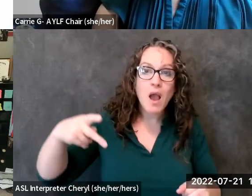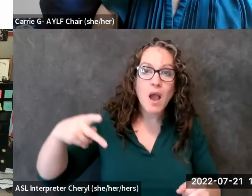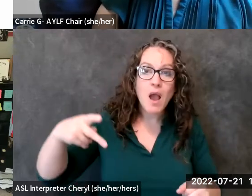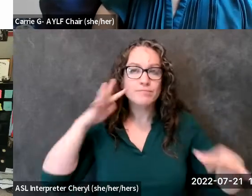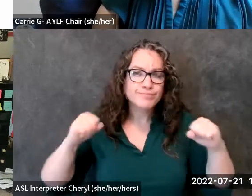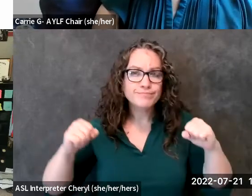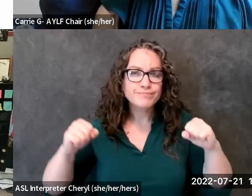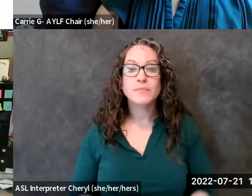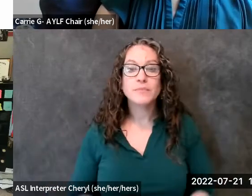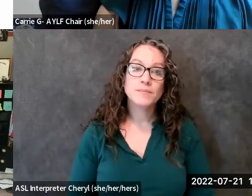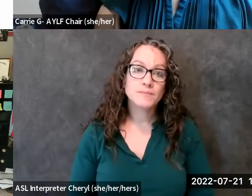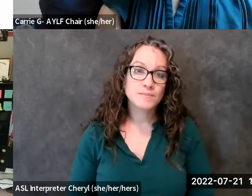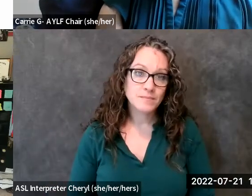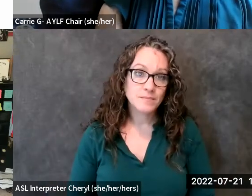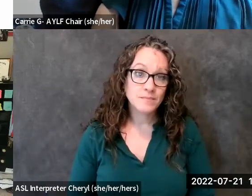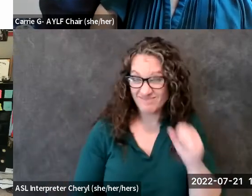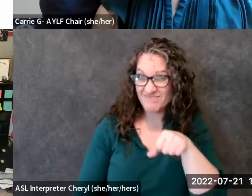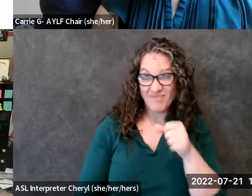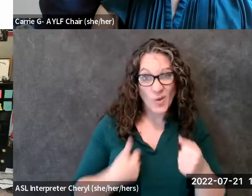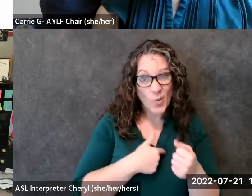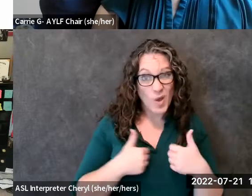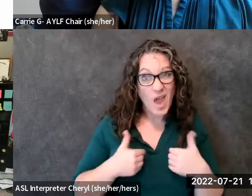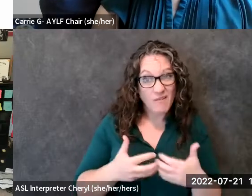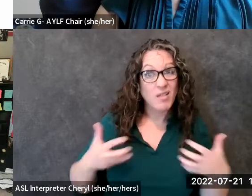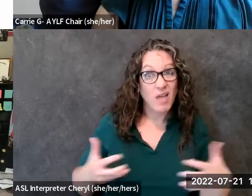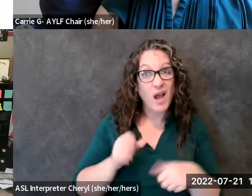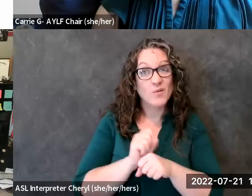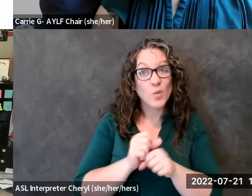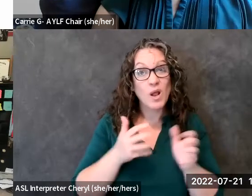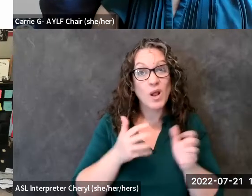yeah we have a lot of workloads to do i mean the ada was a start but i feel like there's so